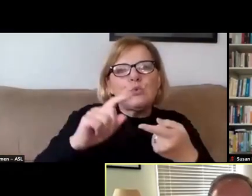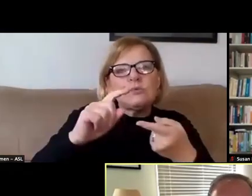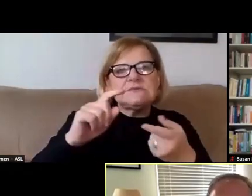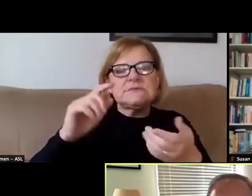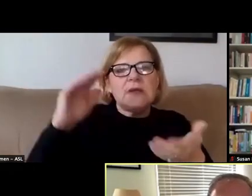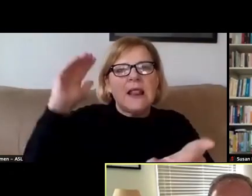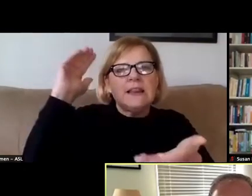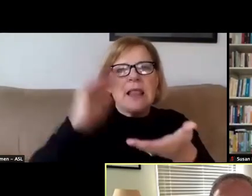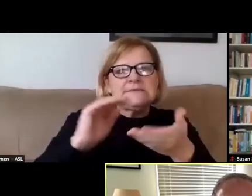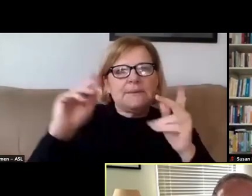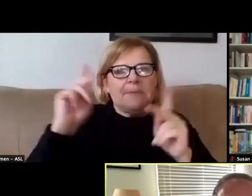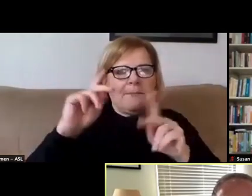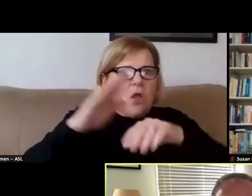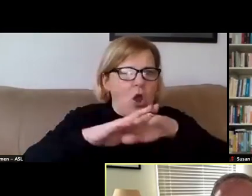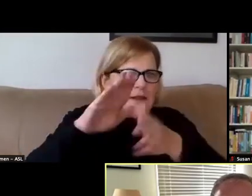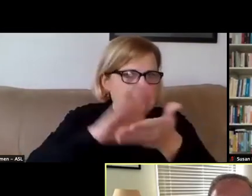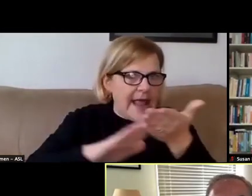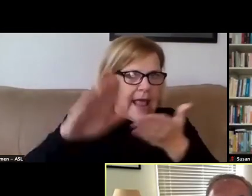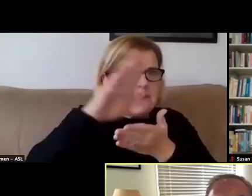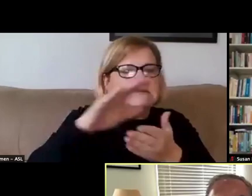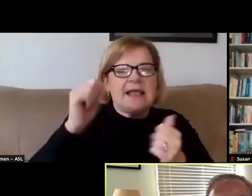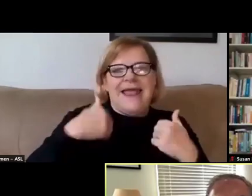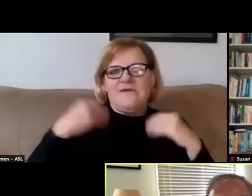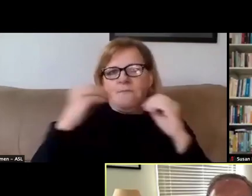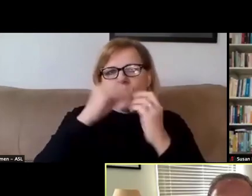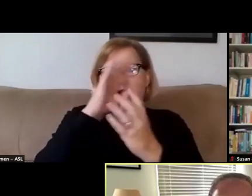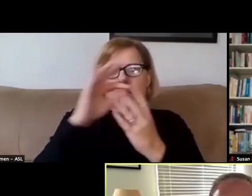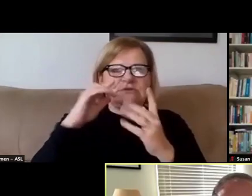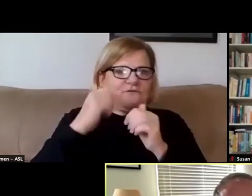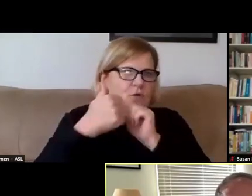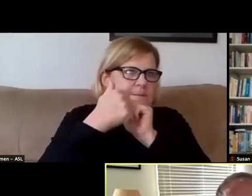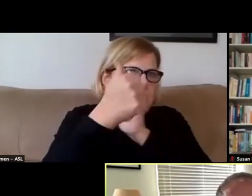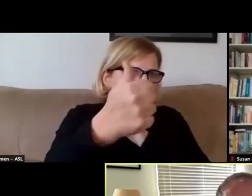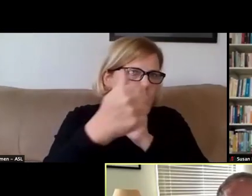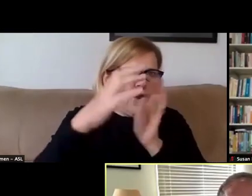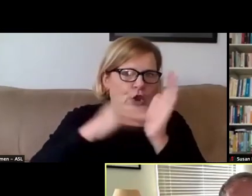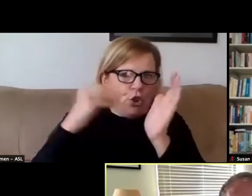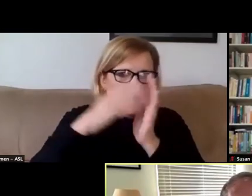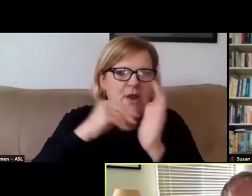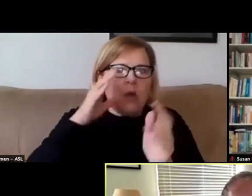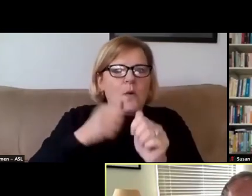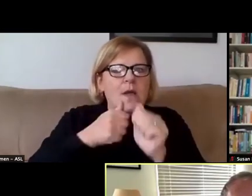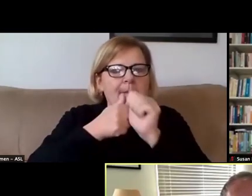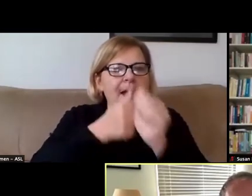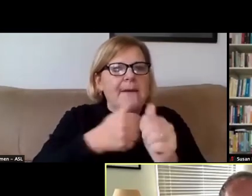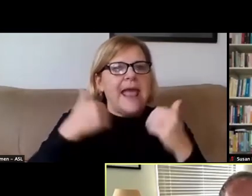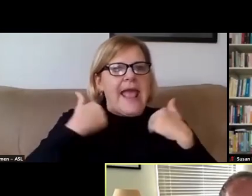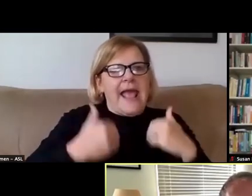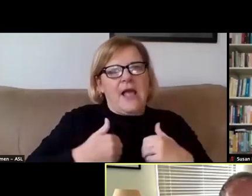and provide more options for remote learning. This'll make it easier to comply with public health guidelines and ease pressure